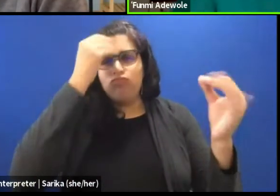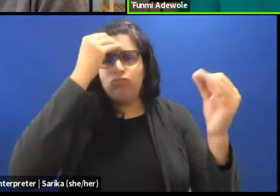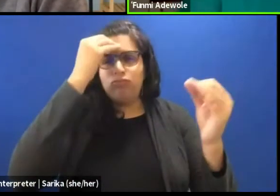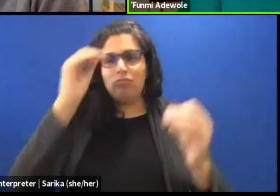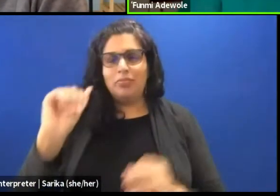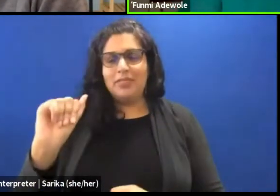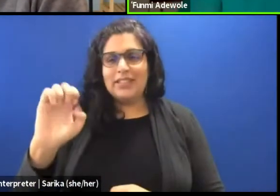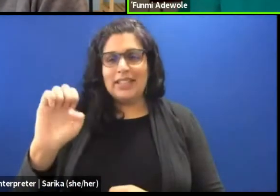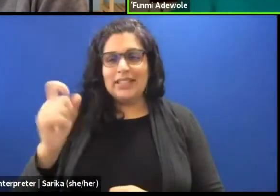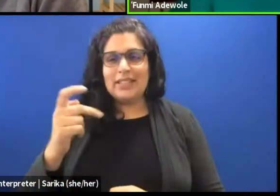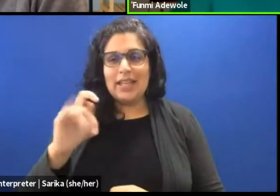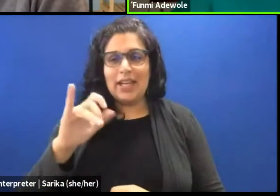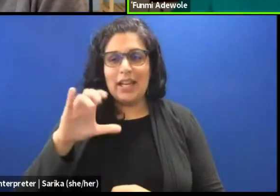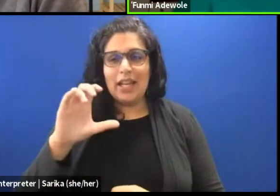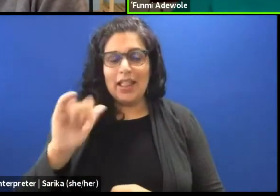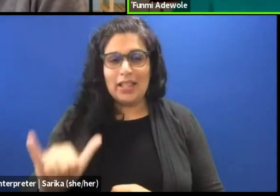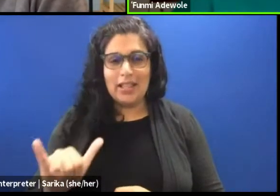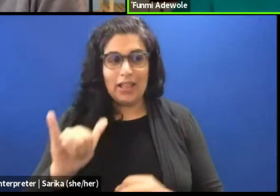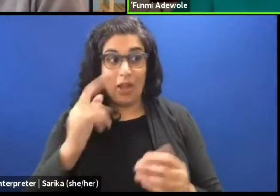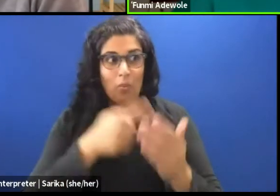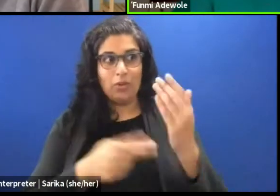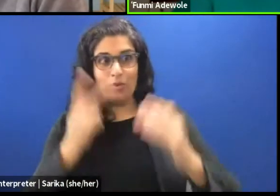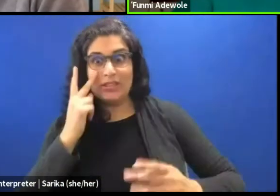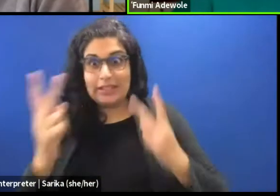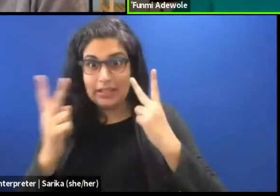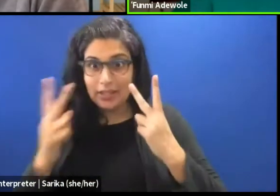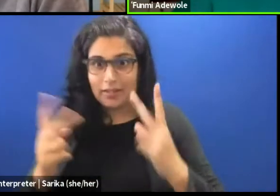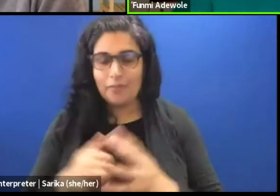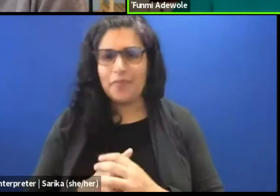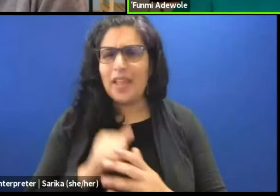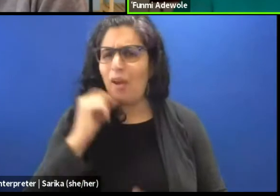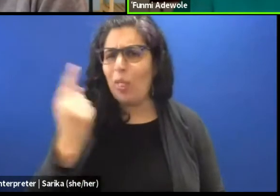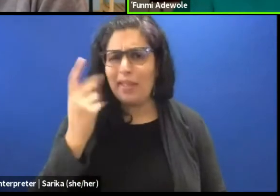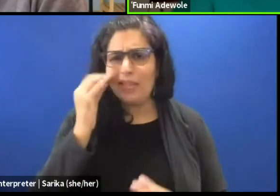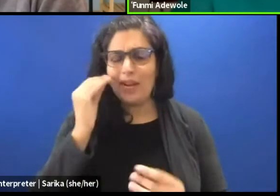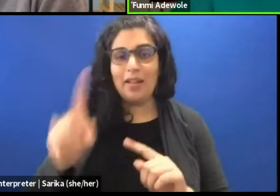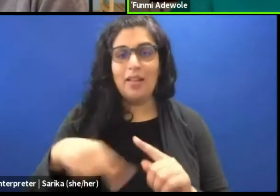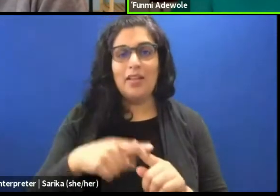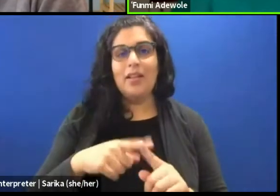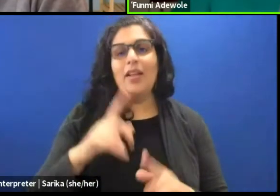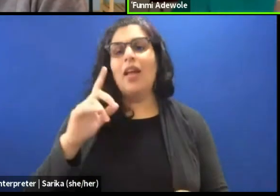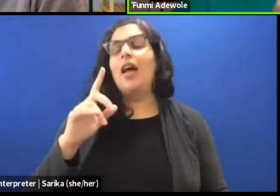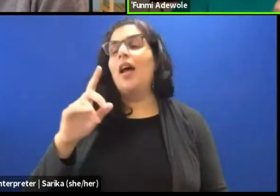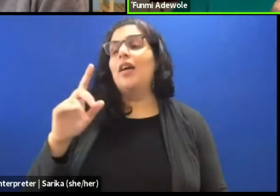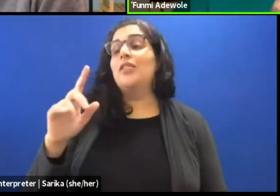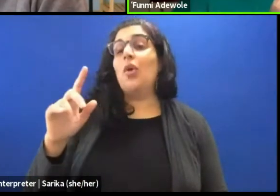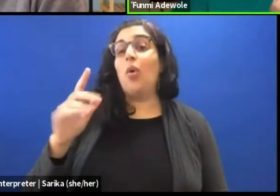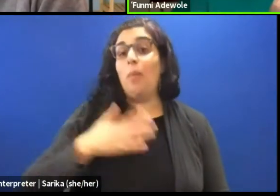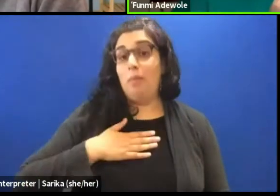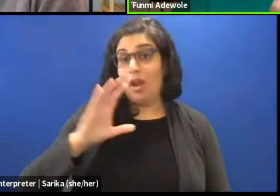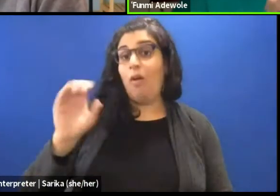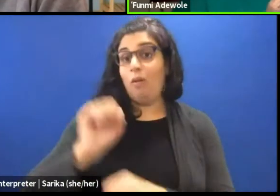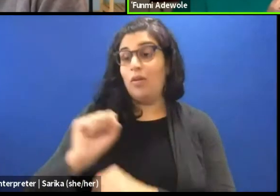about the aesthetics, we are thinking about okay, and I think what Alexandra found in that piece was she found considering